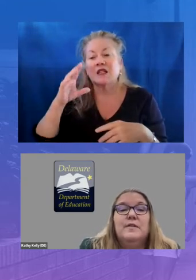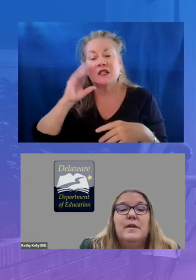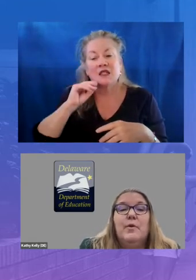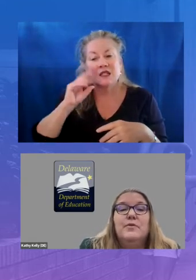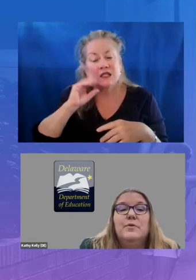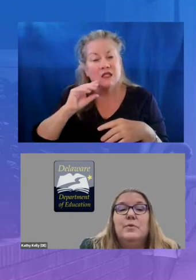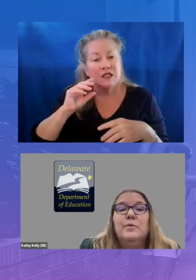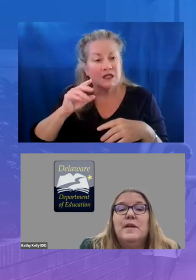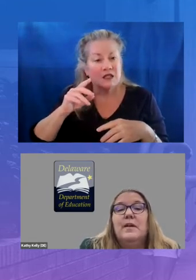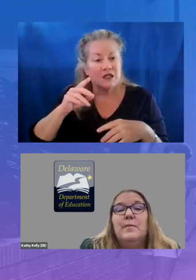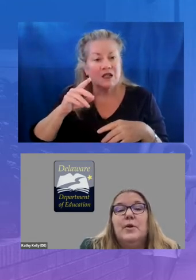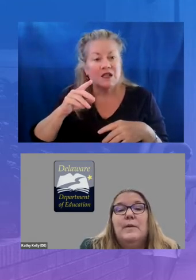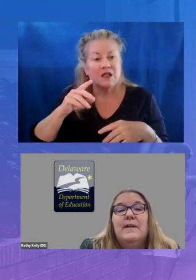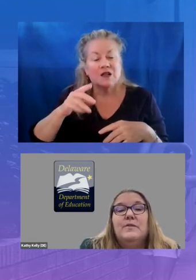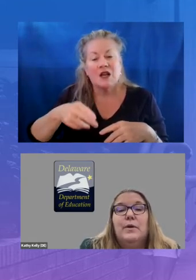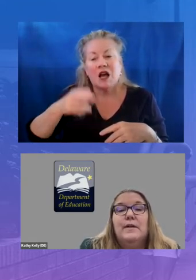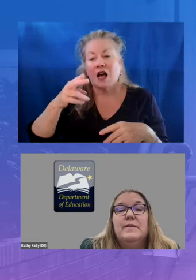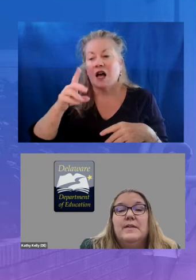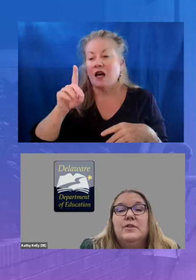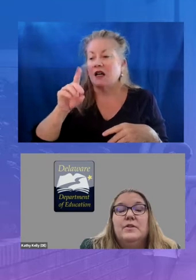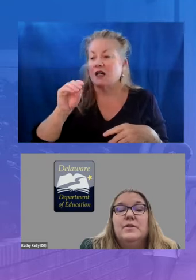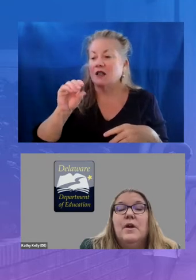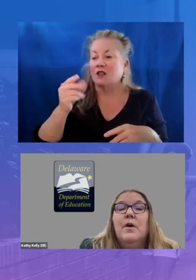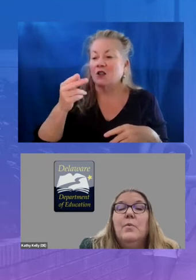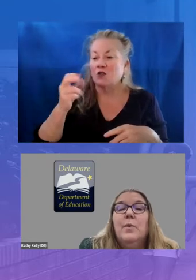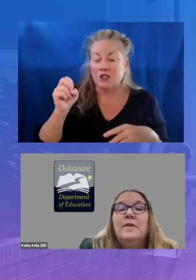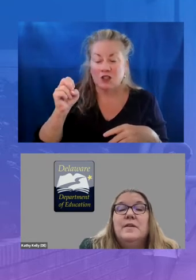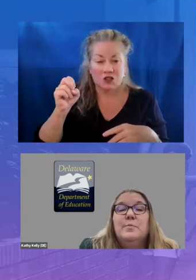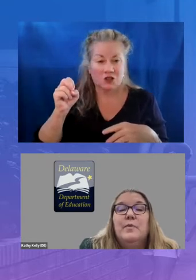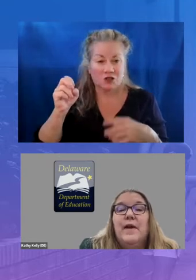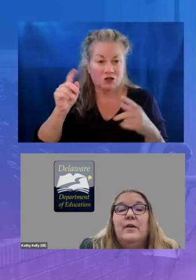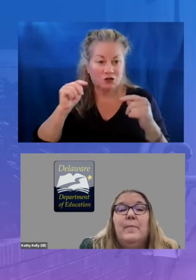in both schools and community-based organizations one such provider back